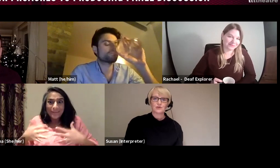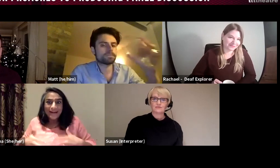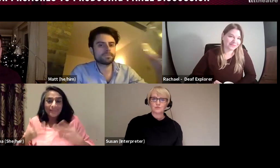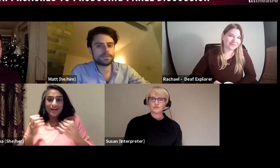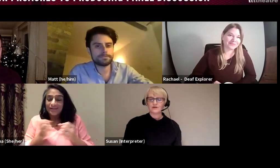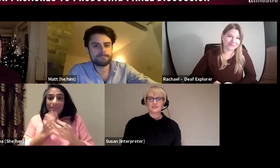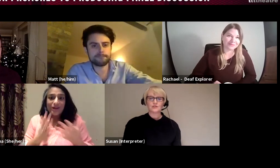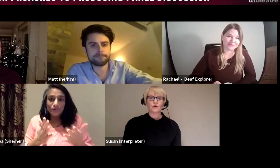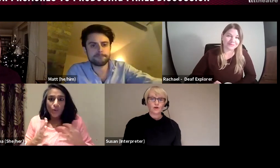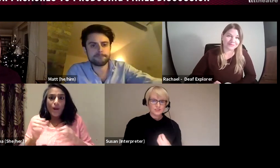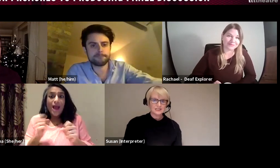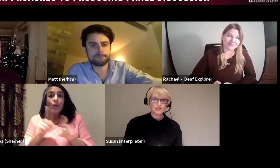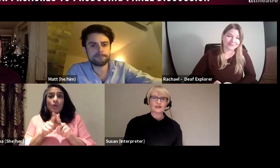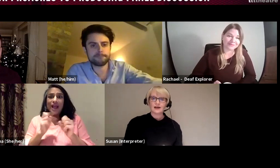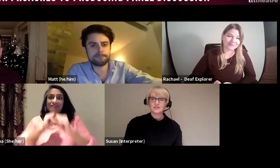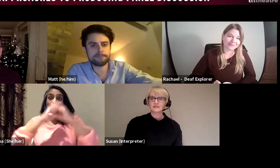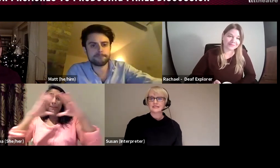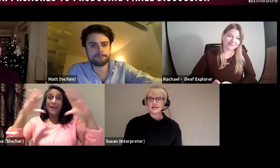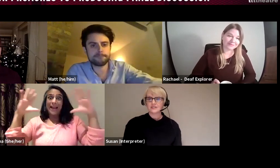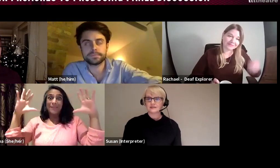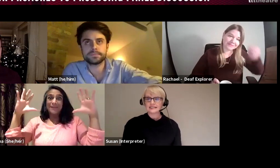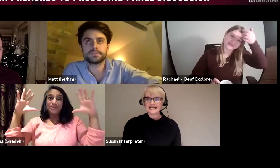have to provide and you're constantly checking have I done this, have I done that?